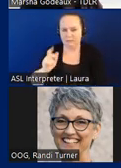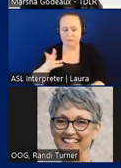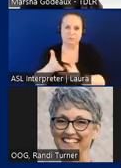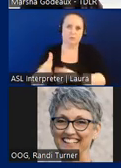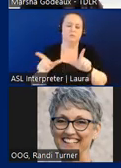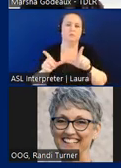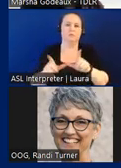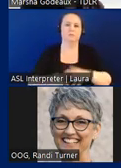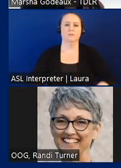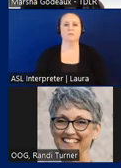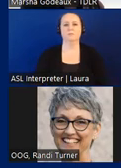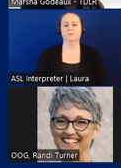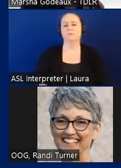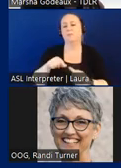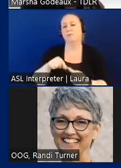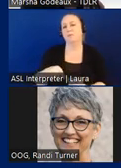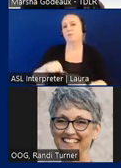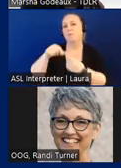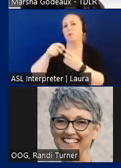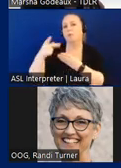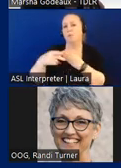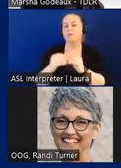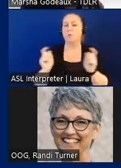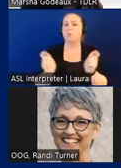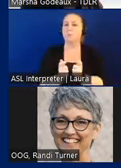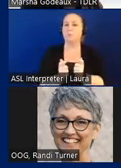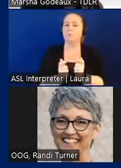We also have unique programs of a smaller nature, such as Weather Modification,